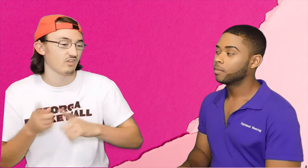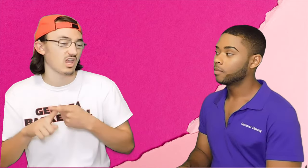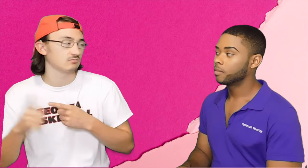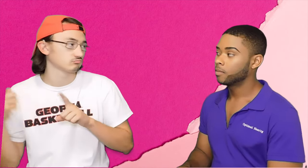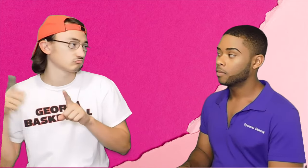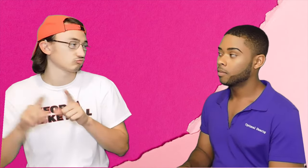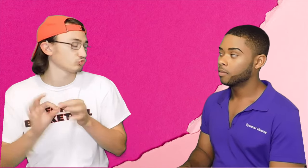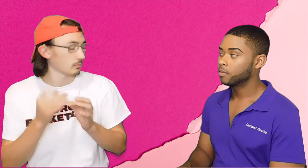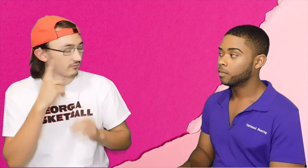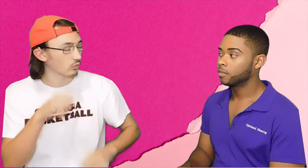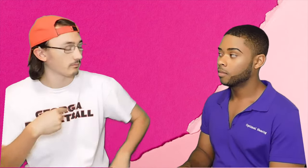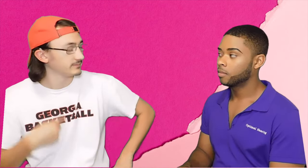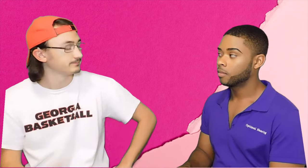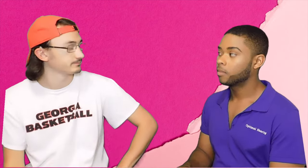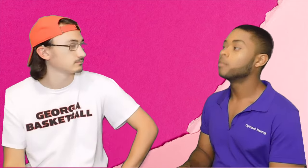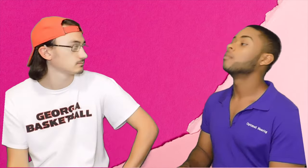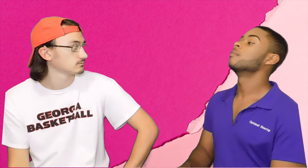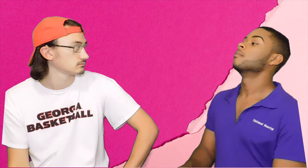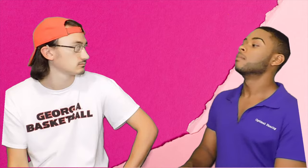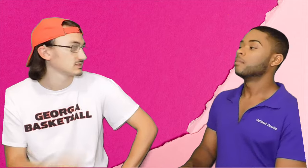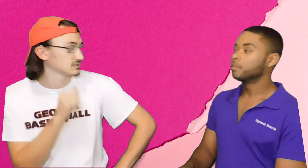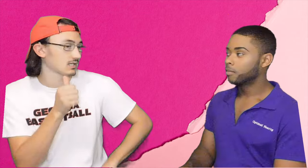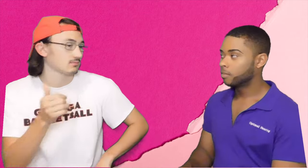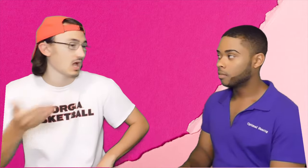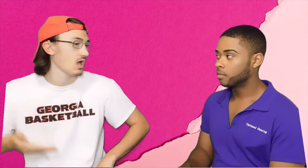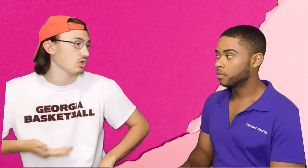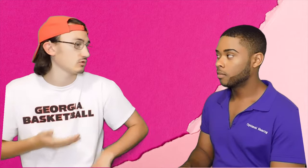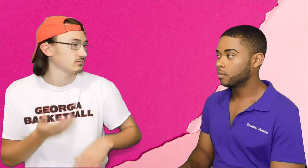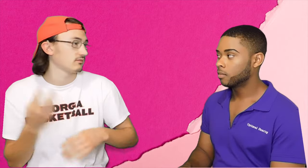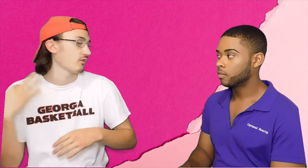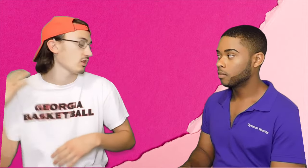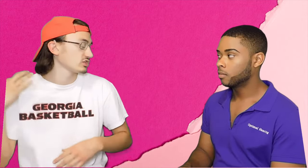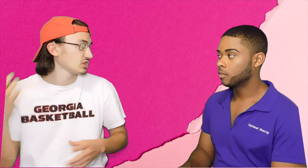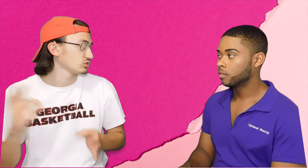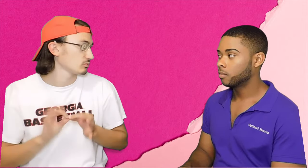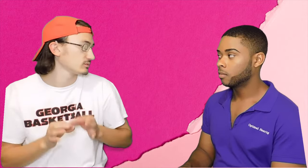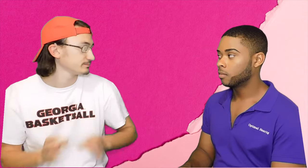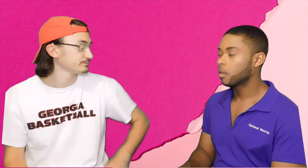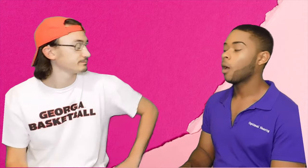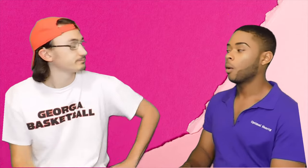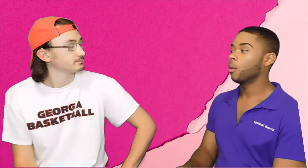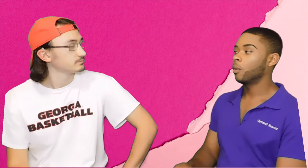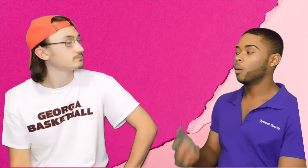Luke: My friend interprets for me. They don't hire one, it's just a volunteer interpreter.